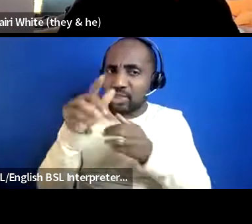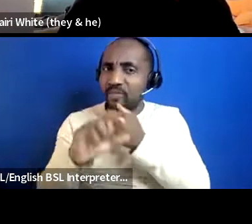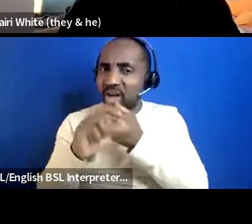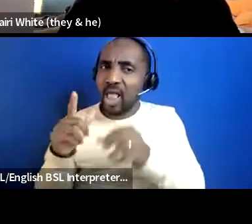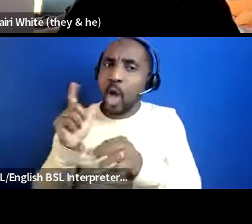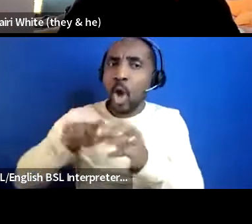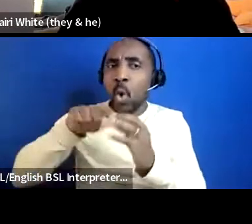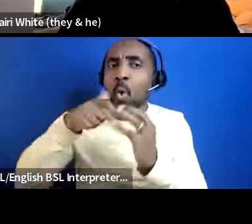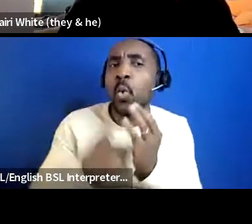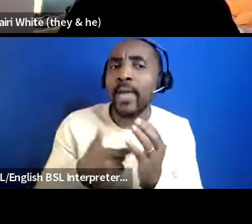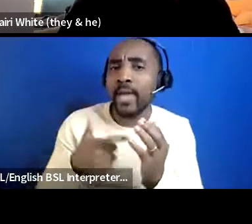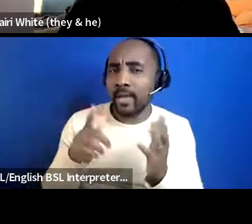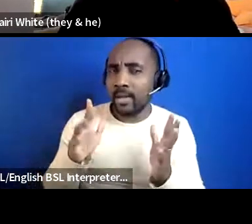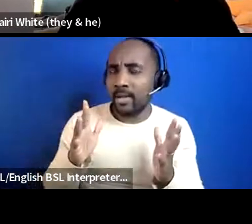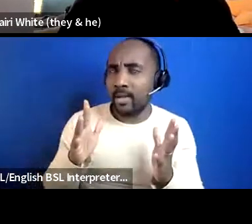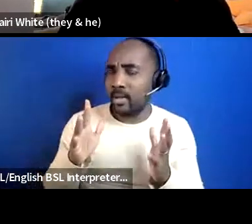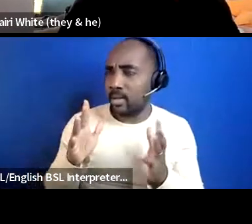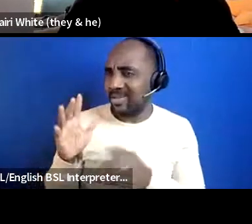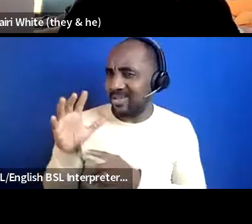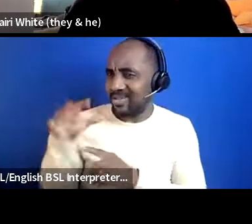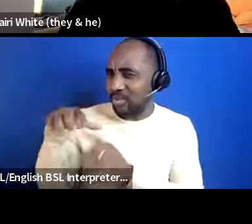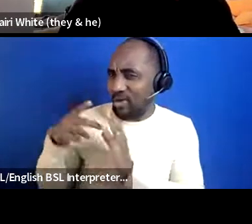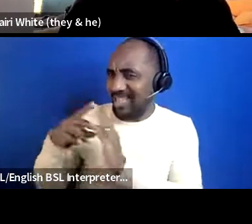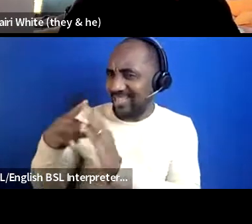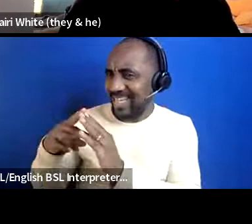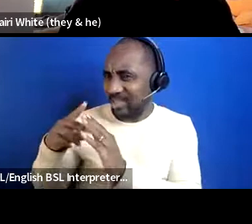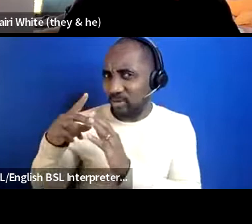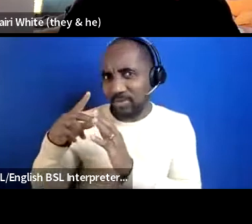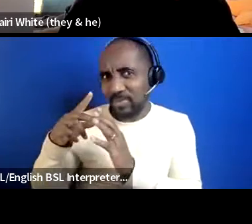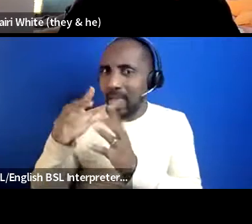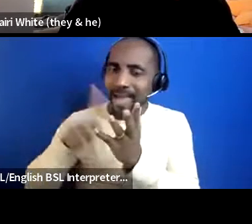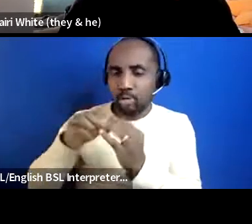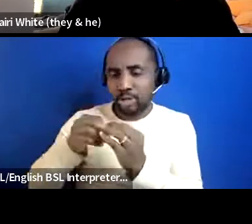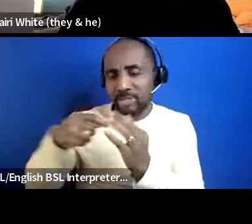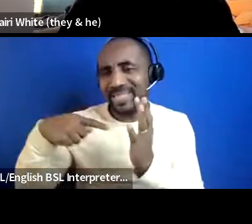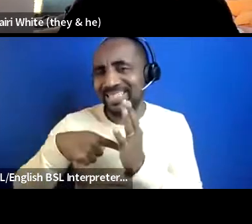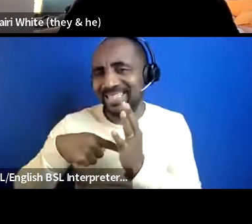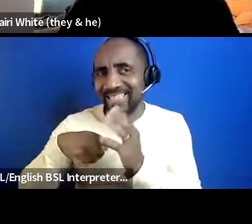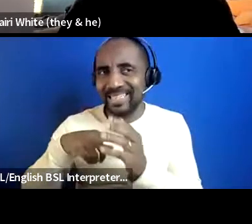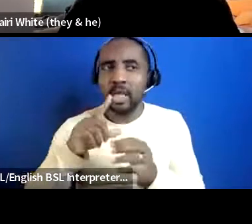is going to do an exhibition on LGBT POC history maybe we'll fund that because it's the tate